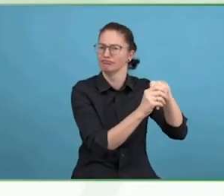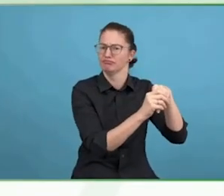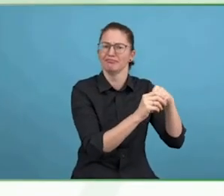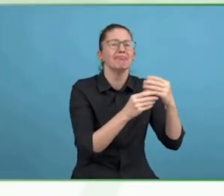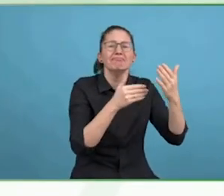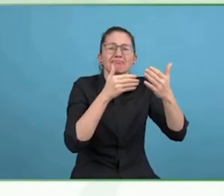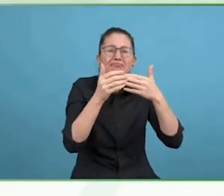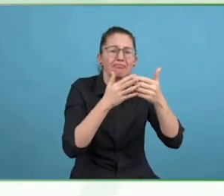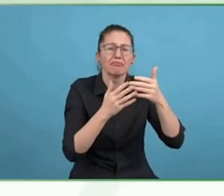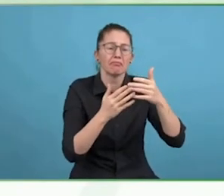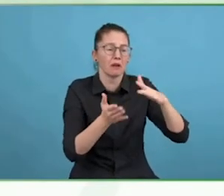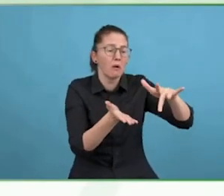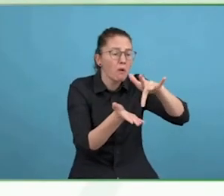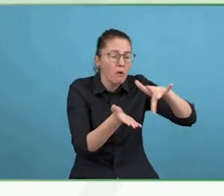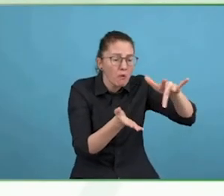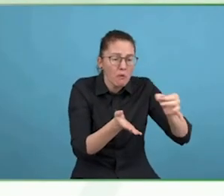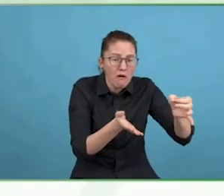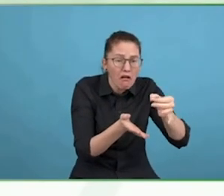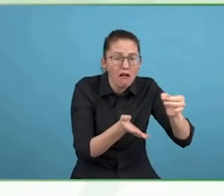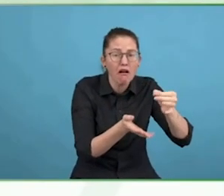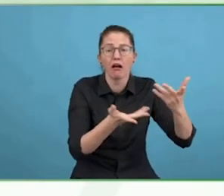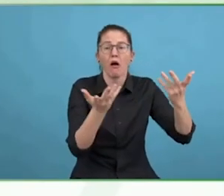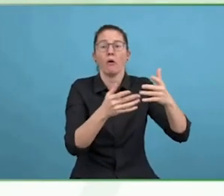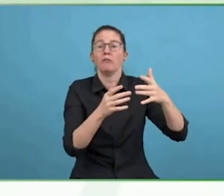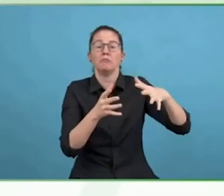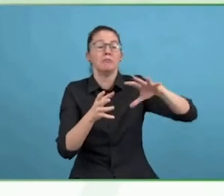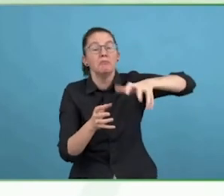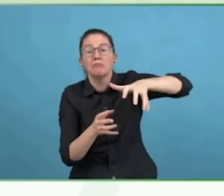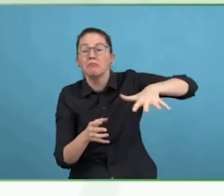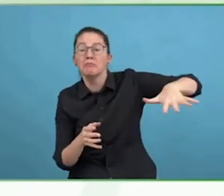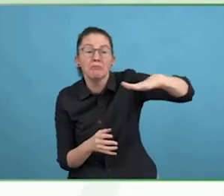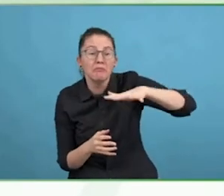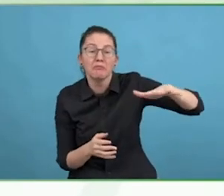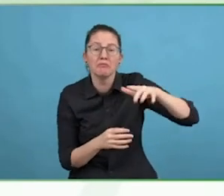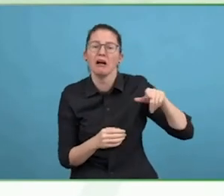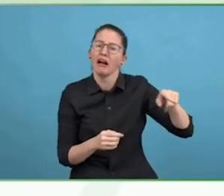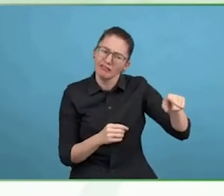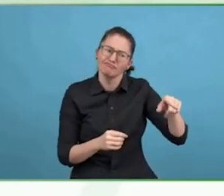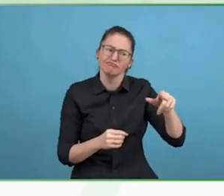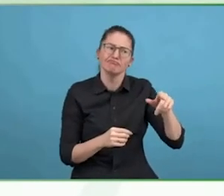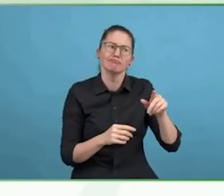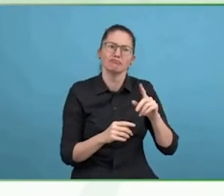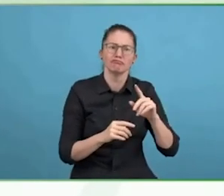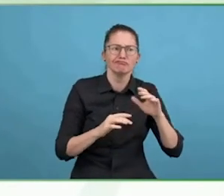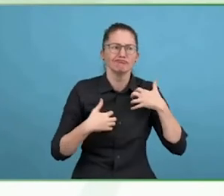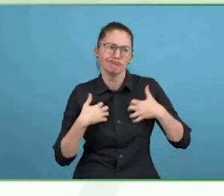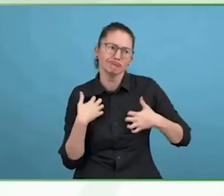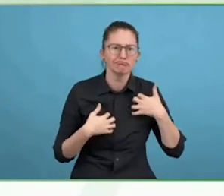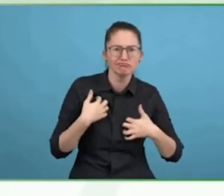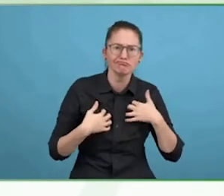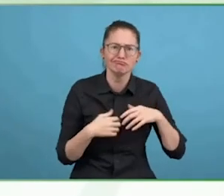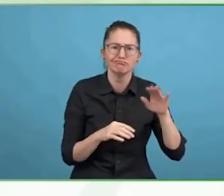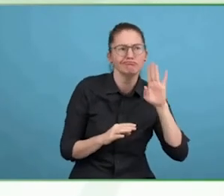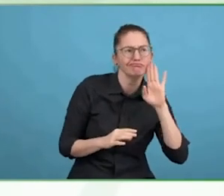and also, I will so often hear a staff member saying, today, you are going to the park, we are packing this lunch, and this and this and